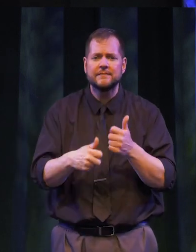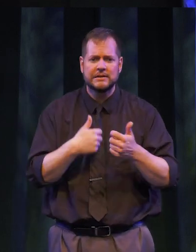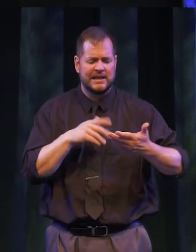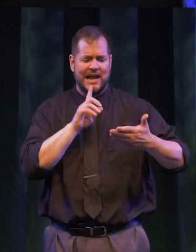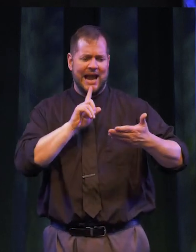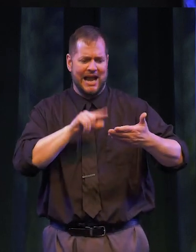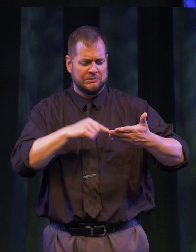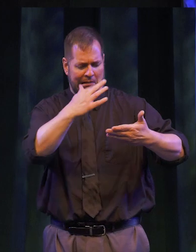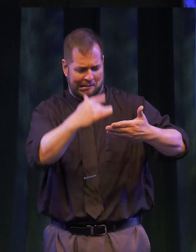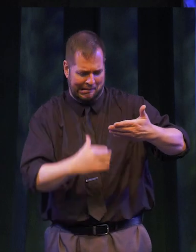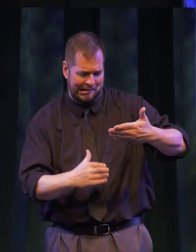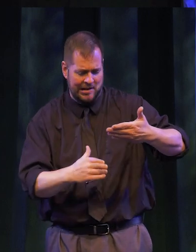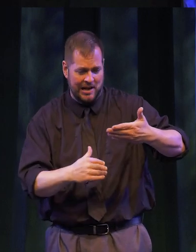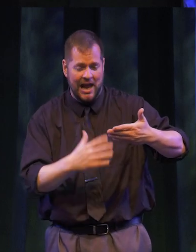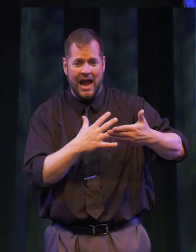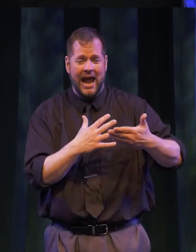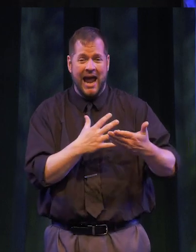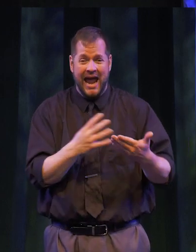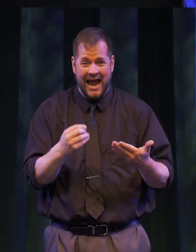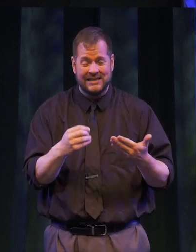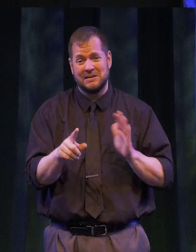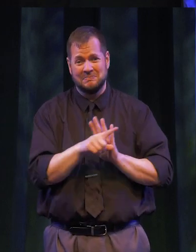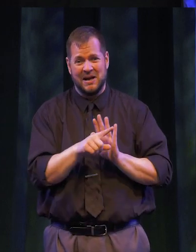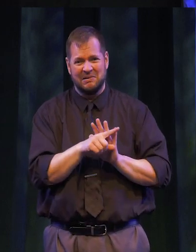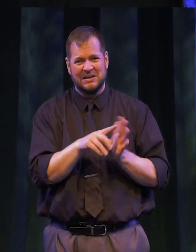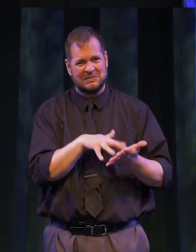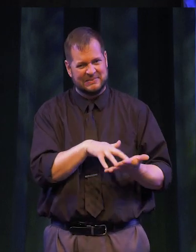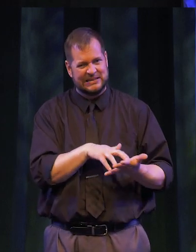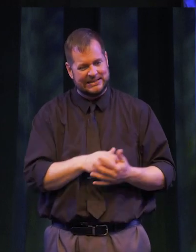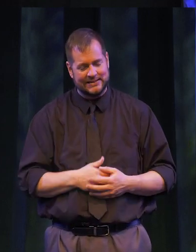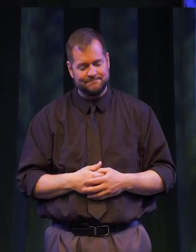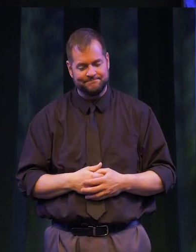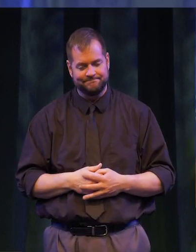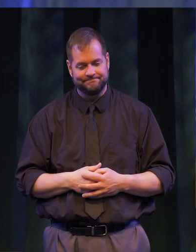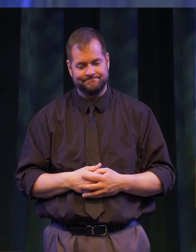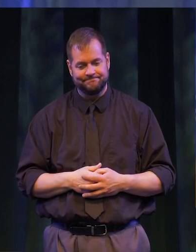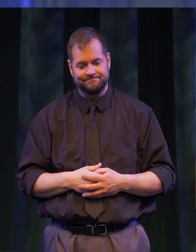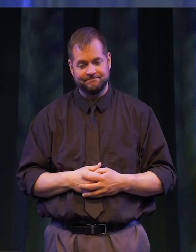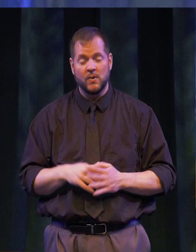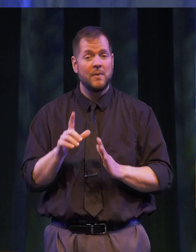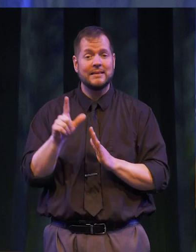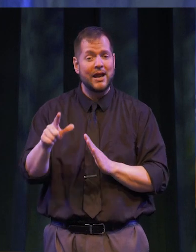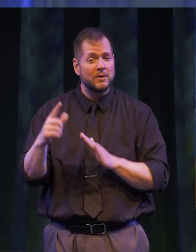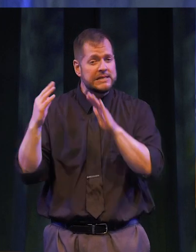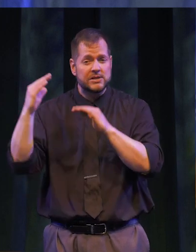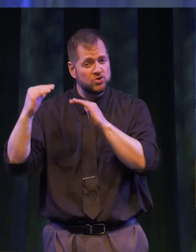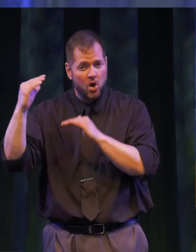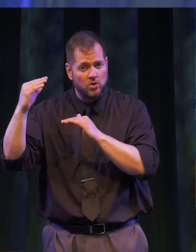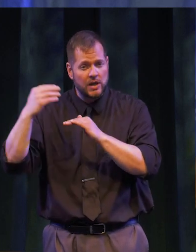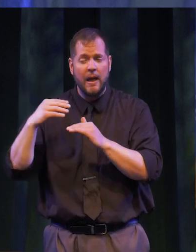answering the rest of the test. Invariably- my grades suffered. As an adult -- I learned